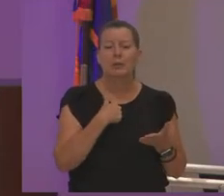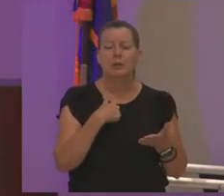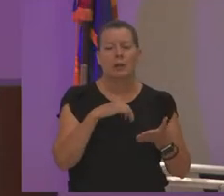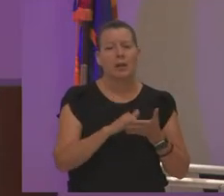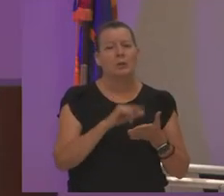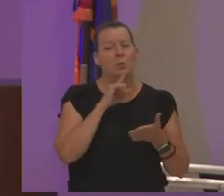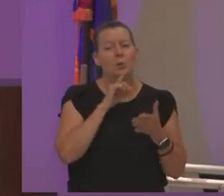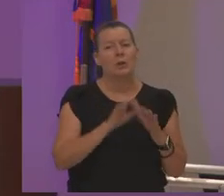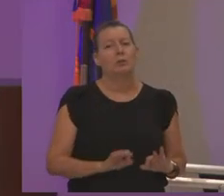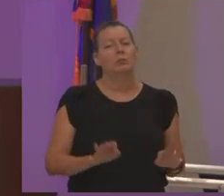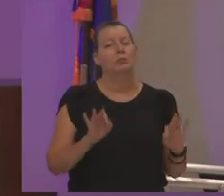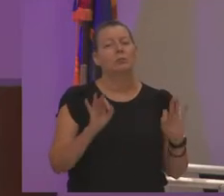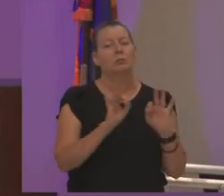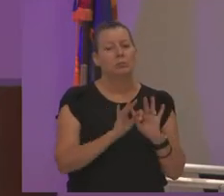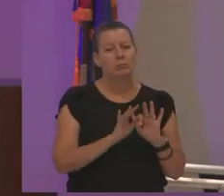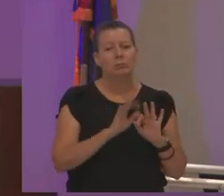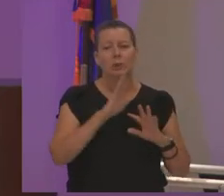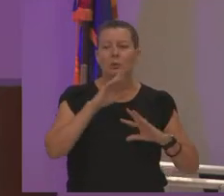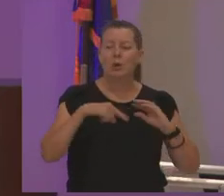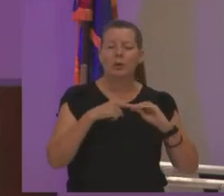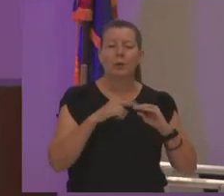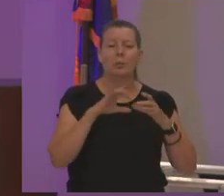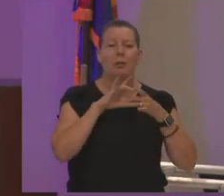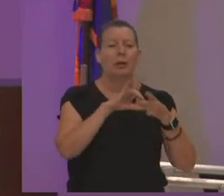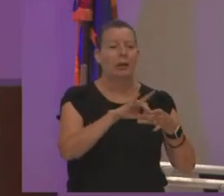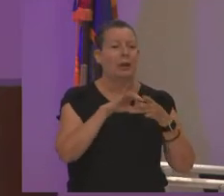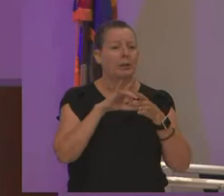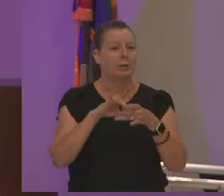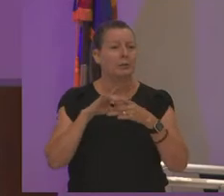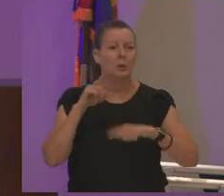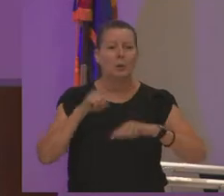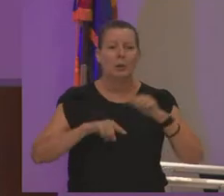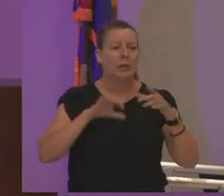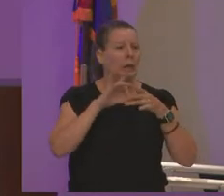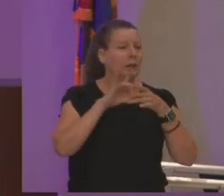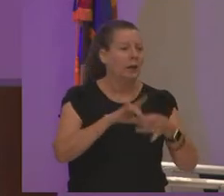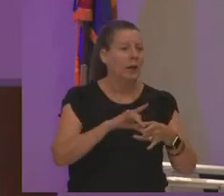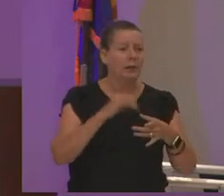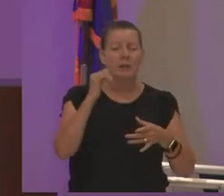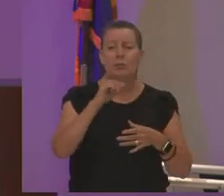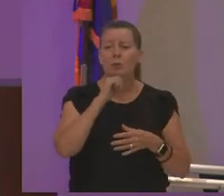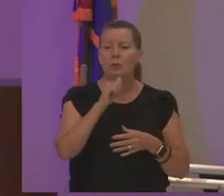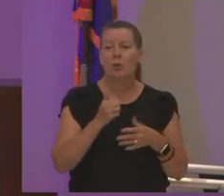important when we're talking about connectedness we cannot connect if we do not trust each other